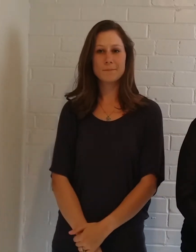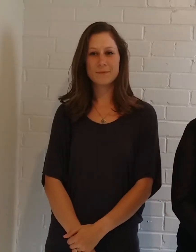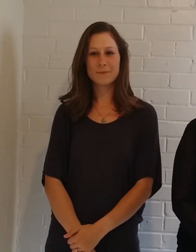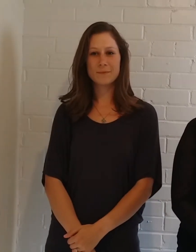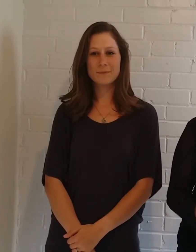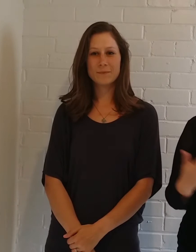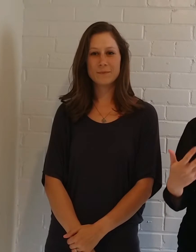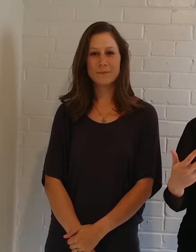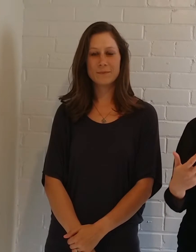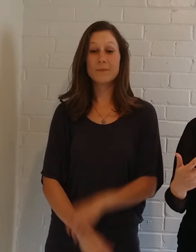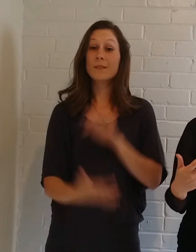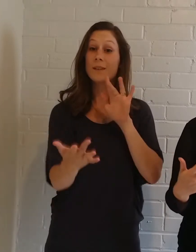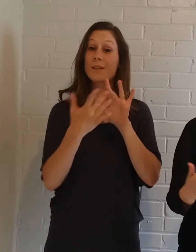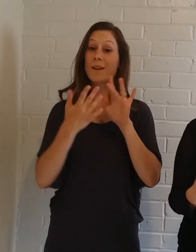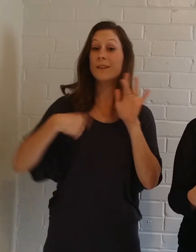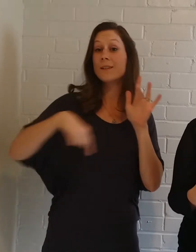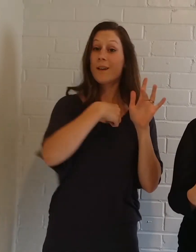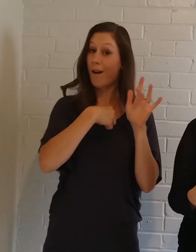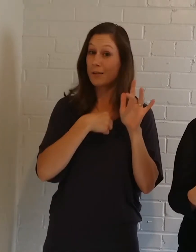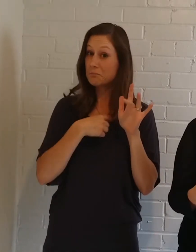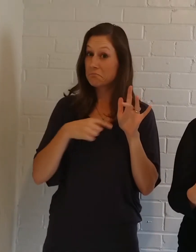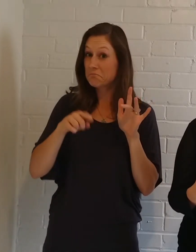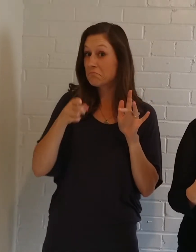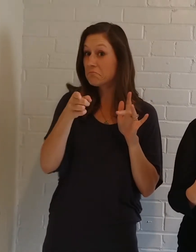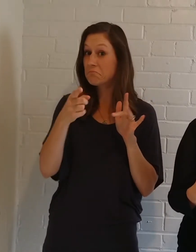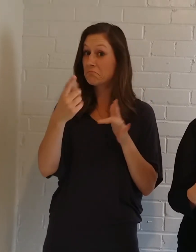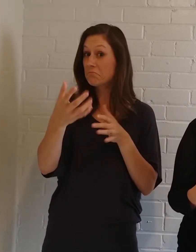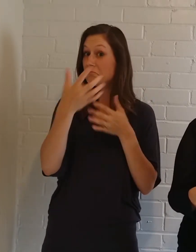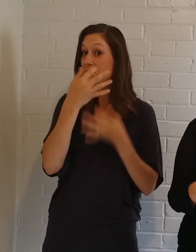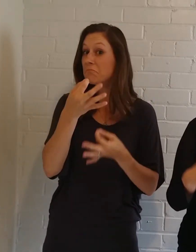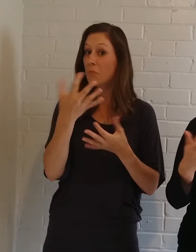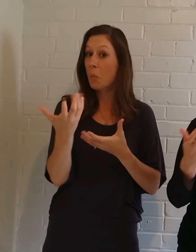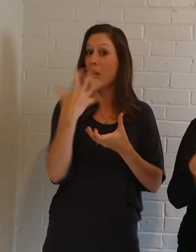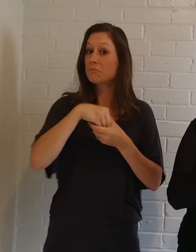Contact us if you're interested in being featured as a small business or if you'd